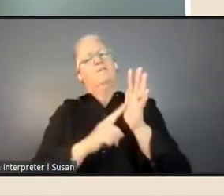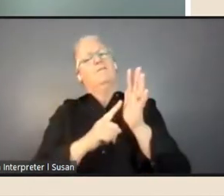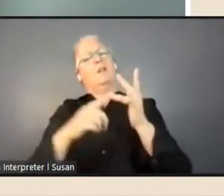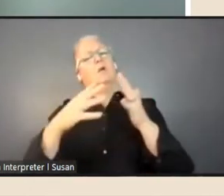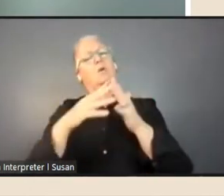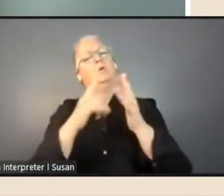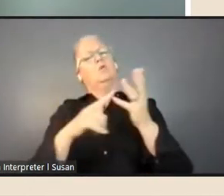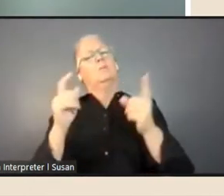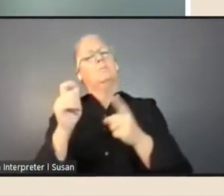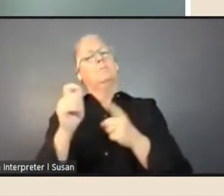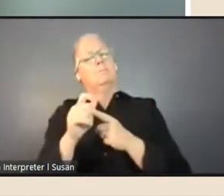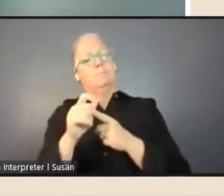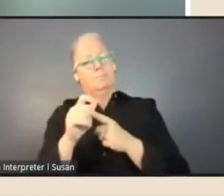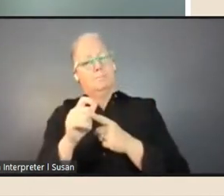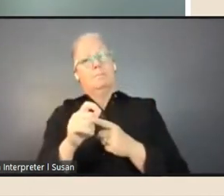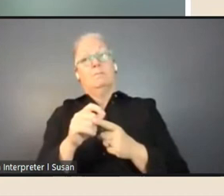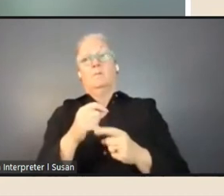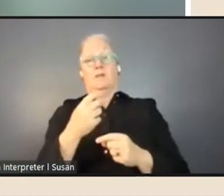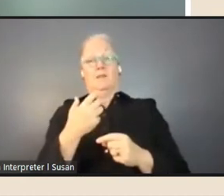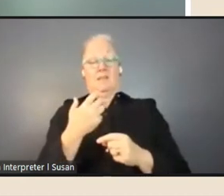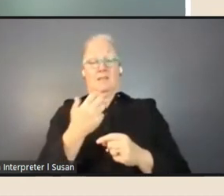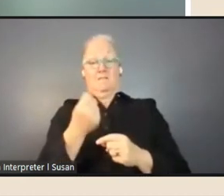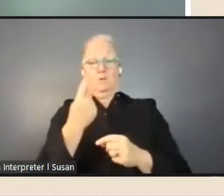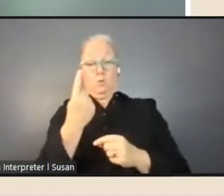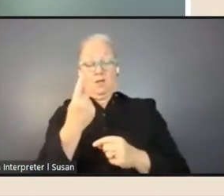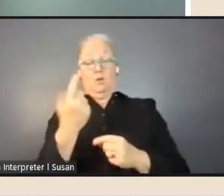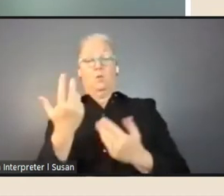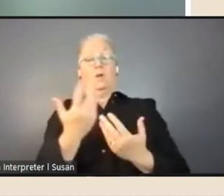is that there there is an offer that the State Library puts forward to connect you with your,